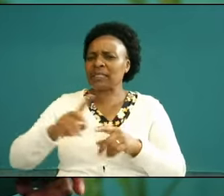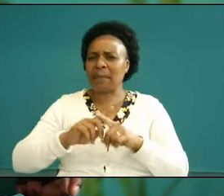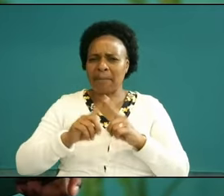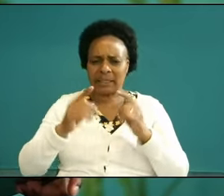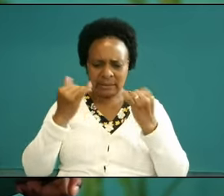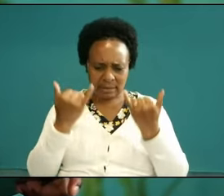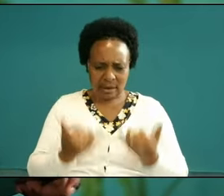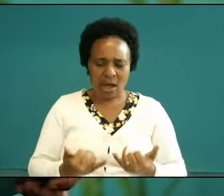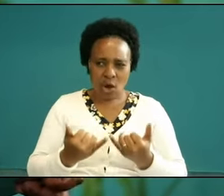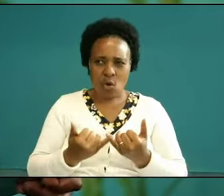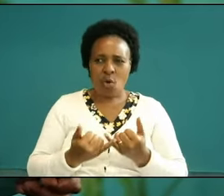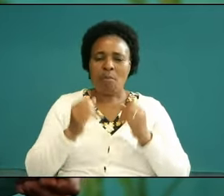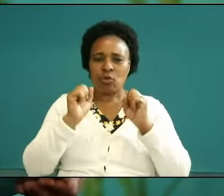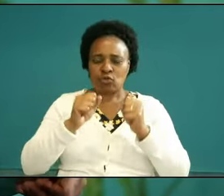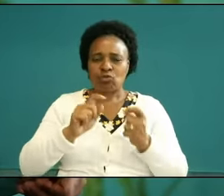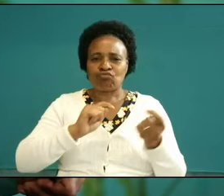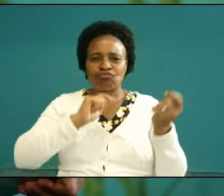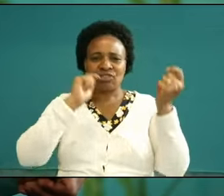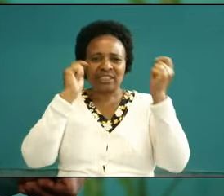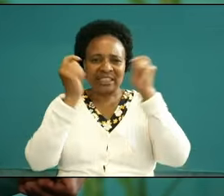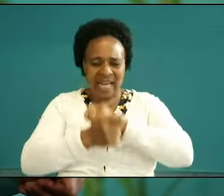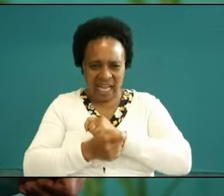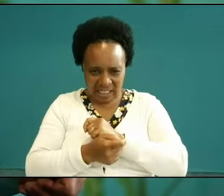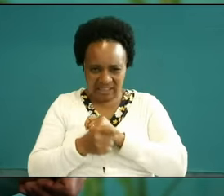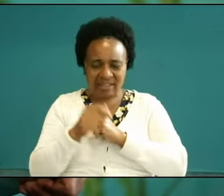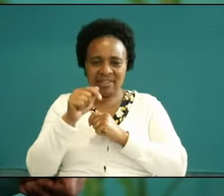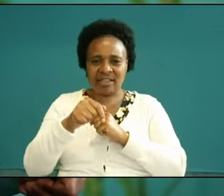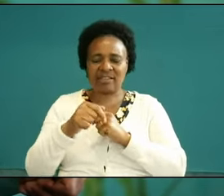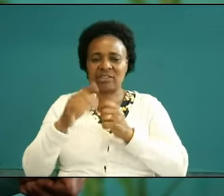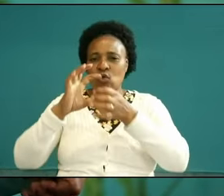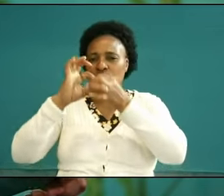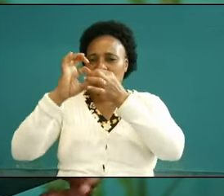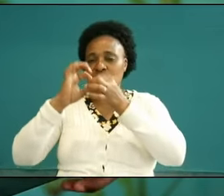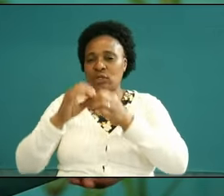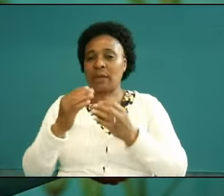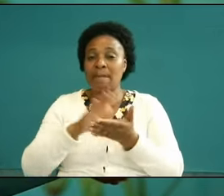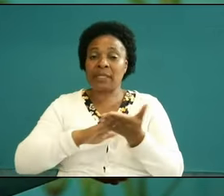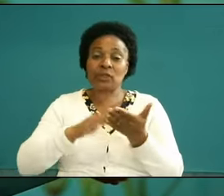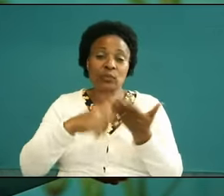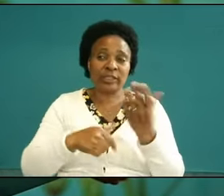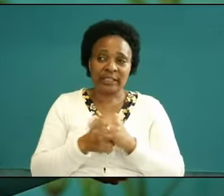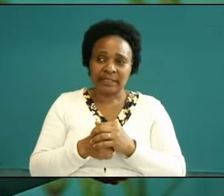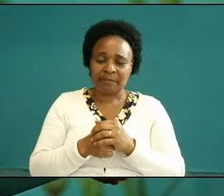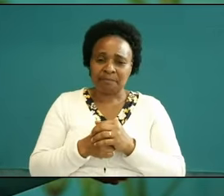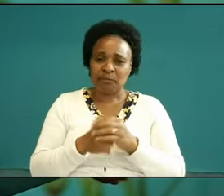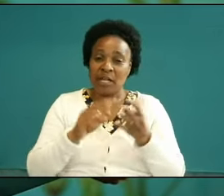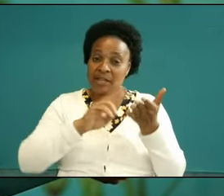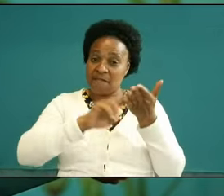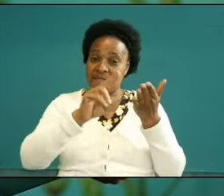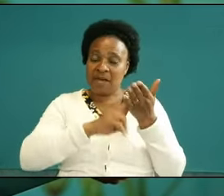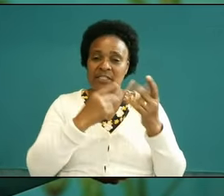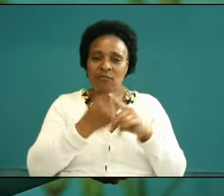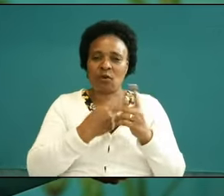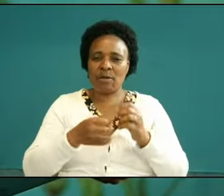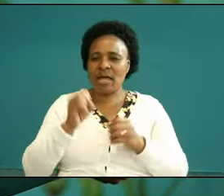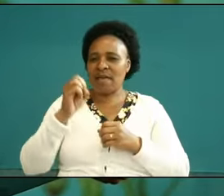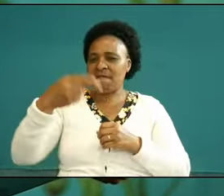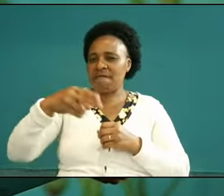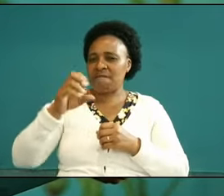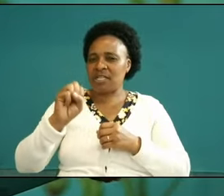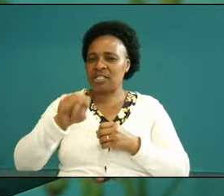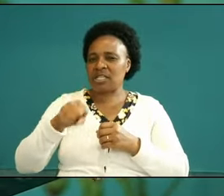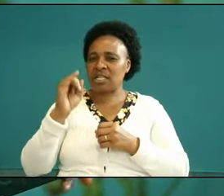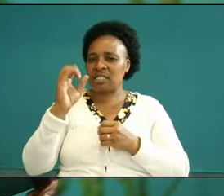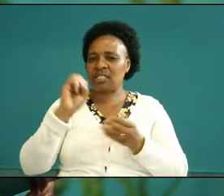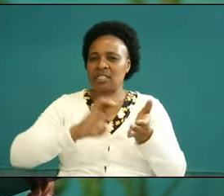the mountain and so turning the tide it's based on the text of Ephesians chapter 6 we'll read from